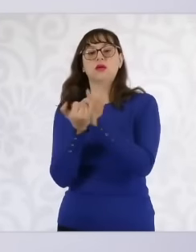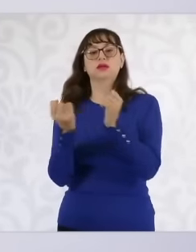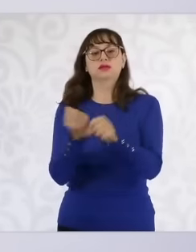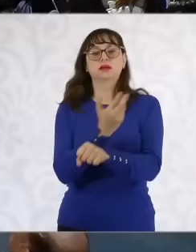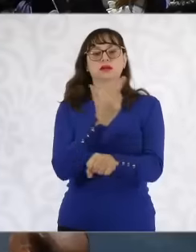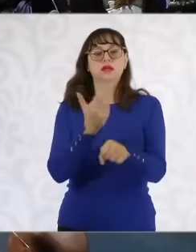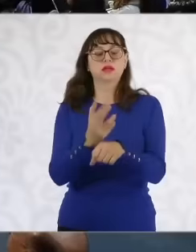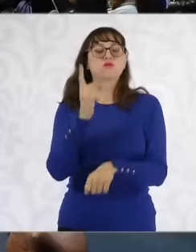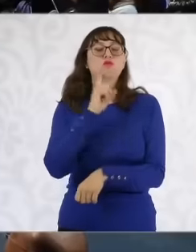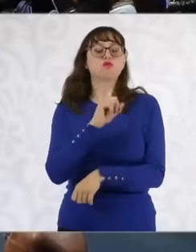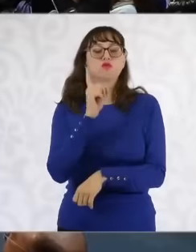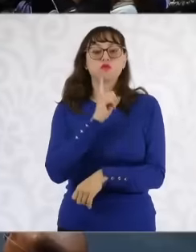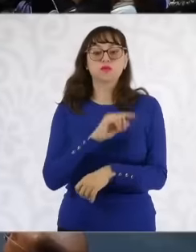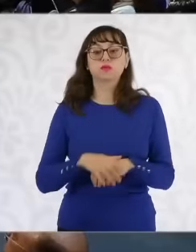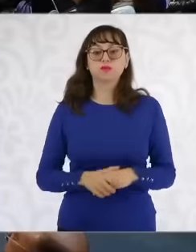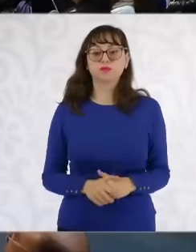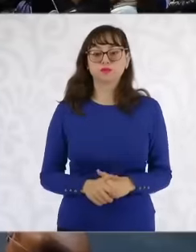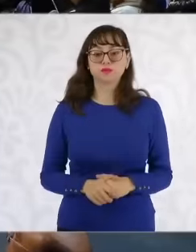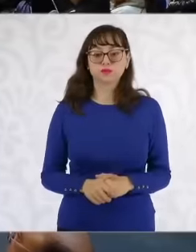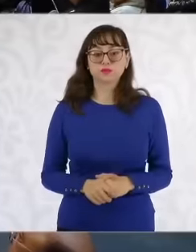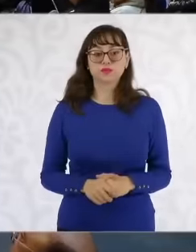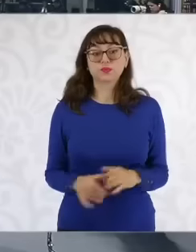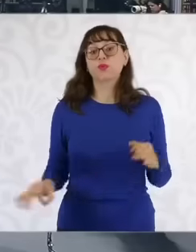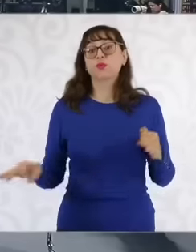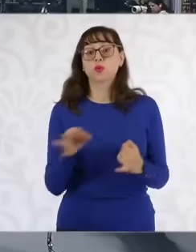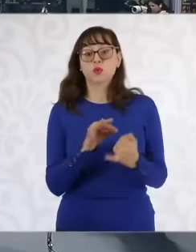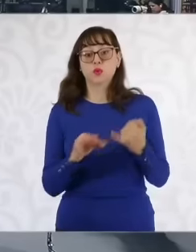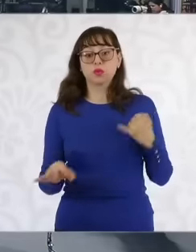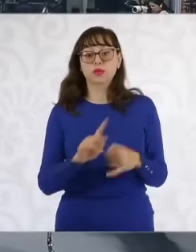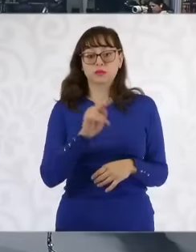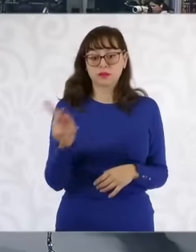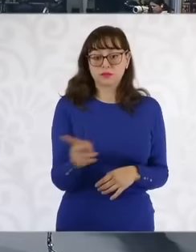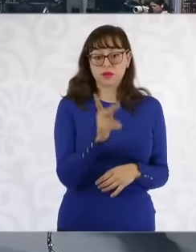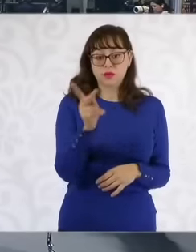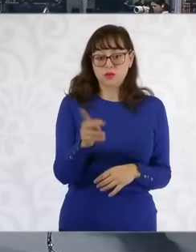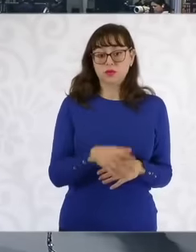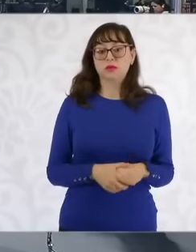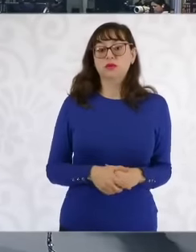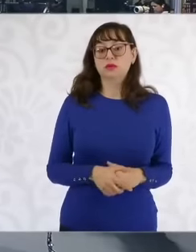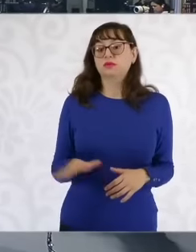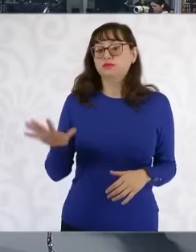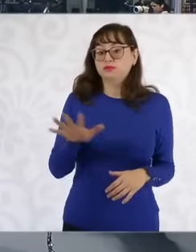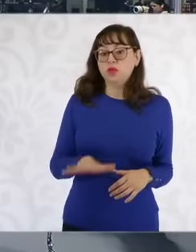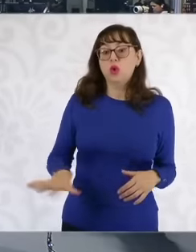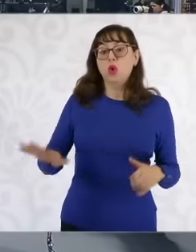finally a doctor in attention to the young population, how are they going to be taken into account just